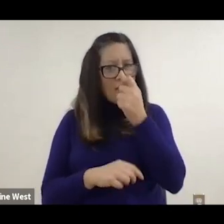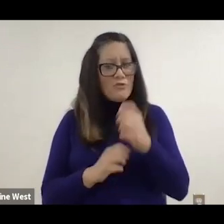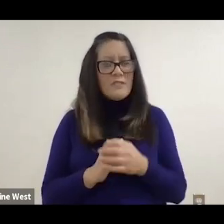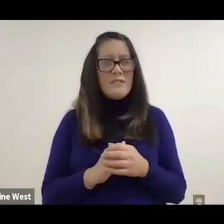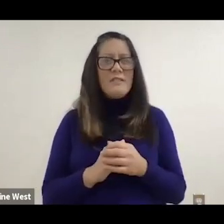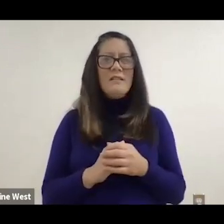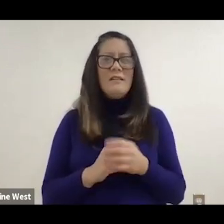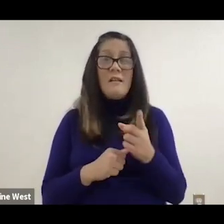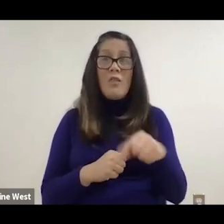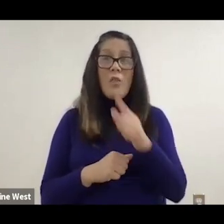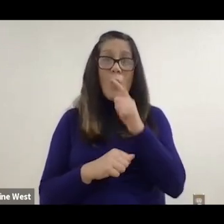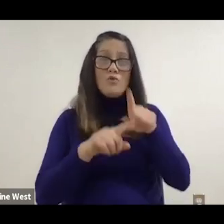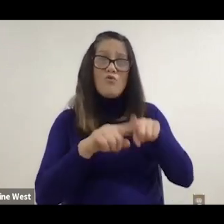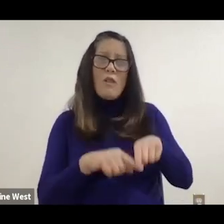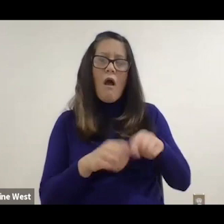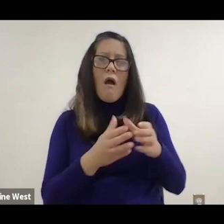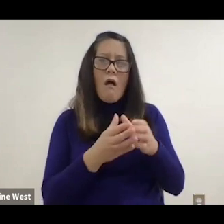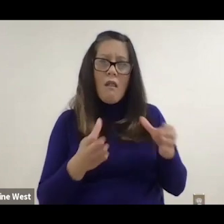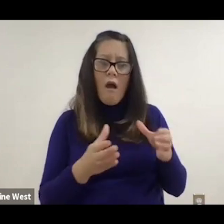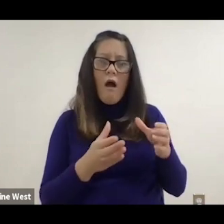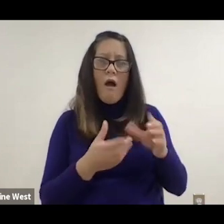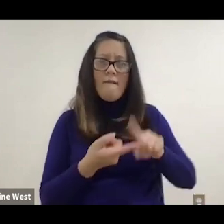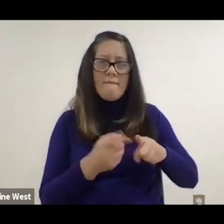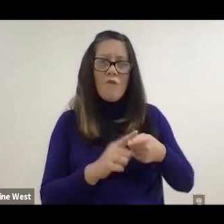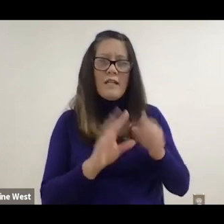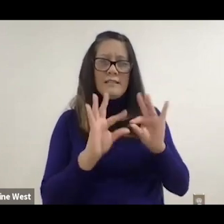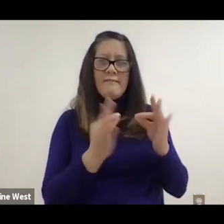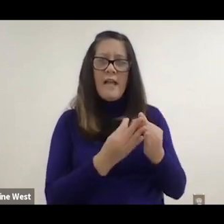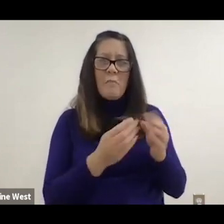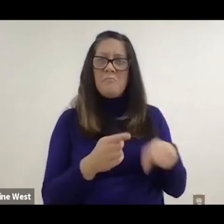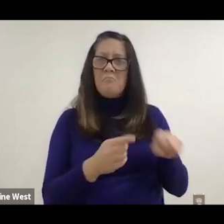Very interesting that the people that relied heavily on friends and